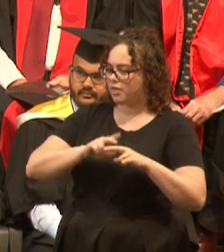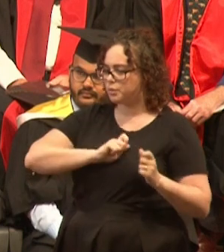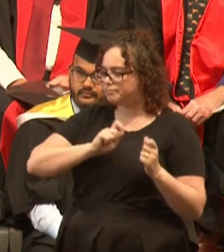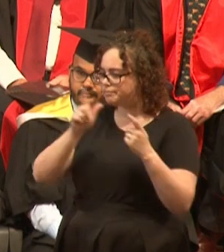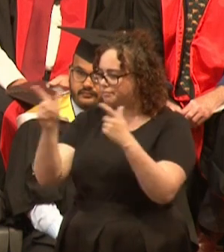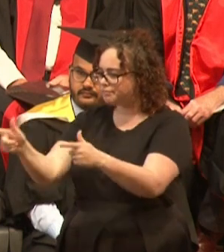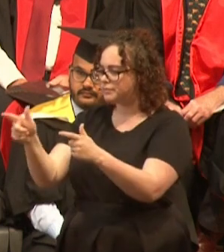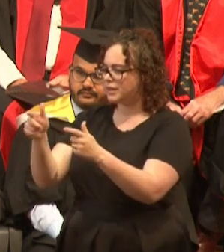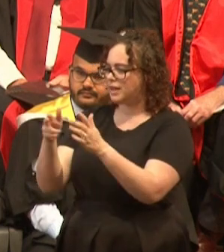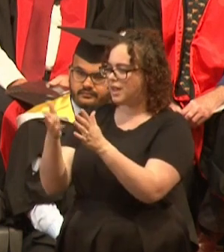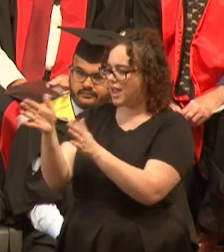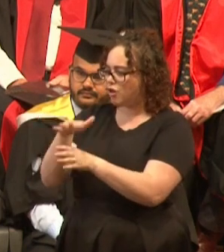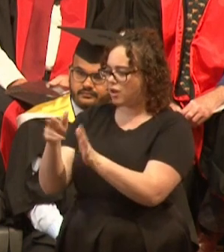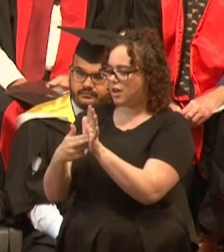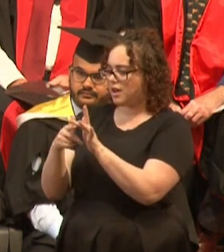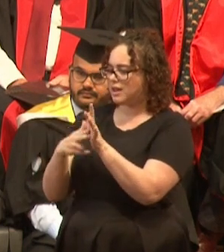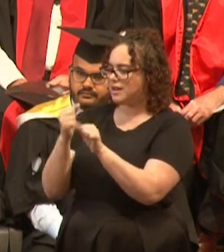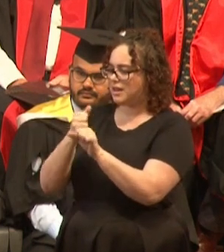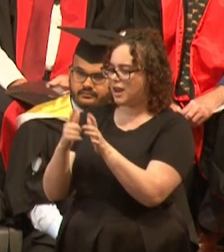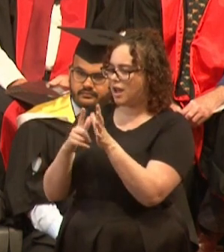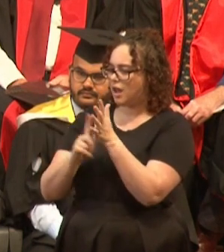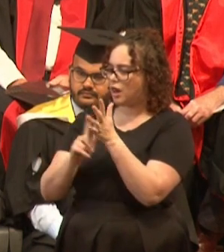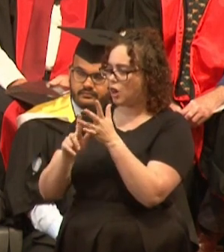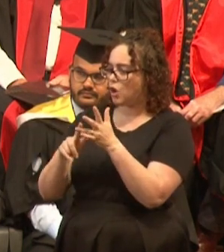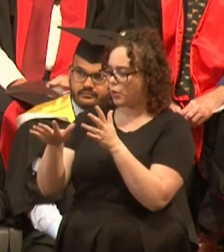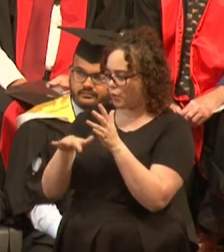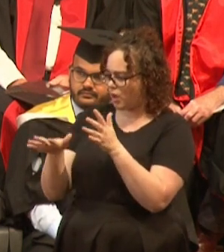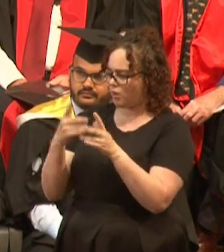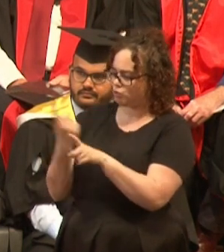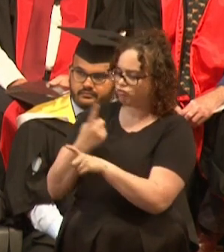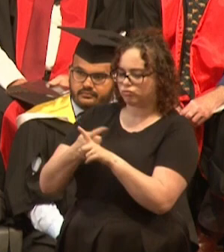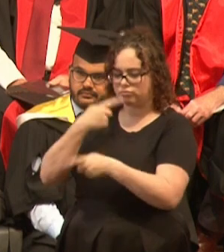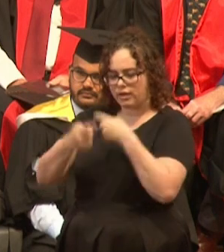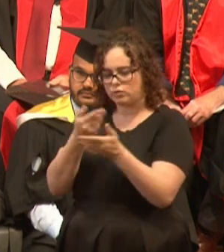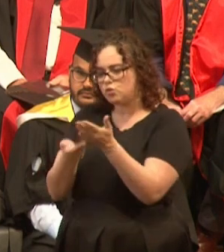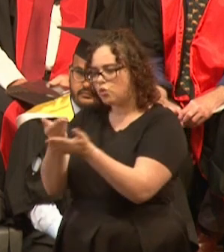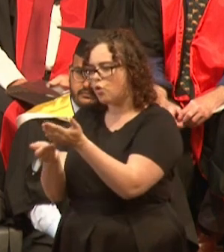this absolutely amazing environment that not many people actually knew about.